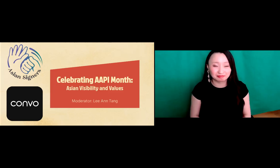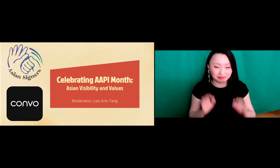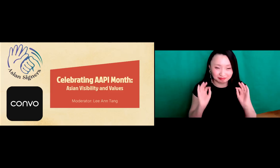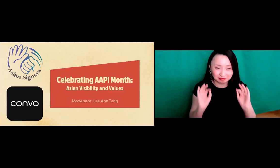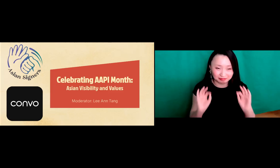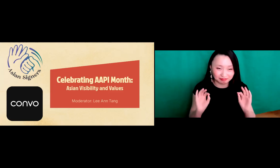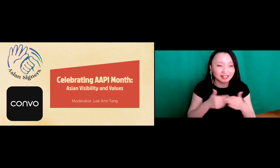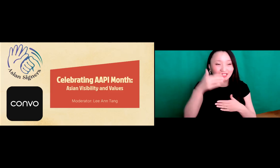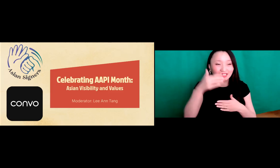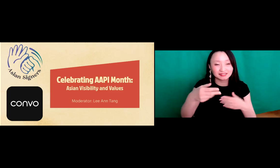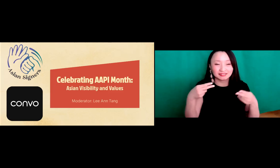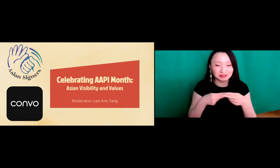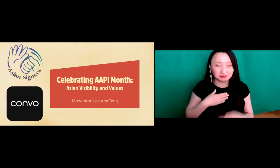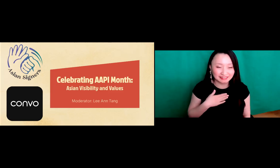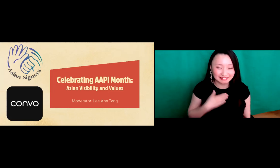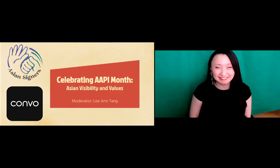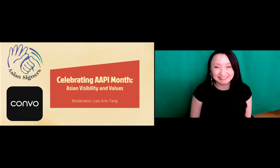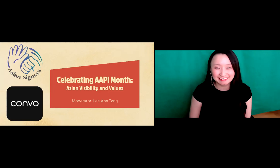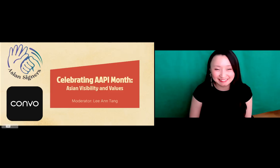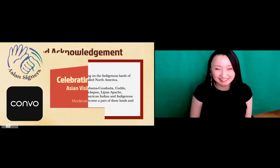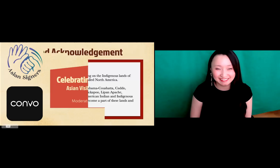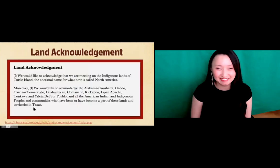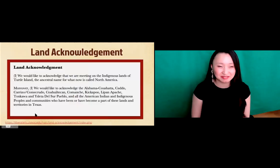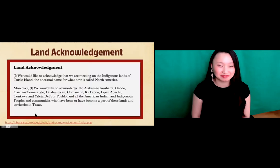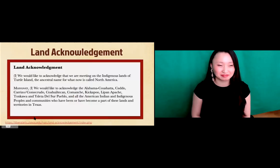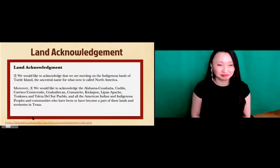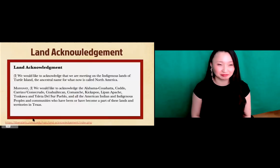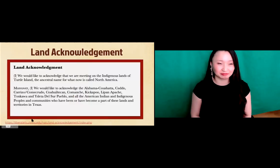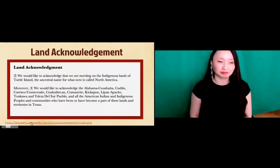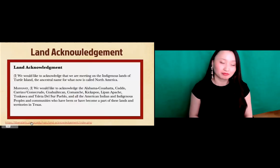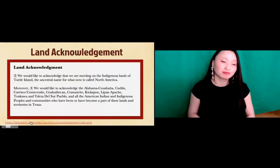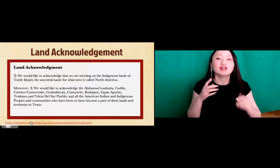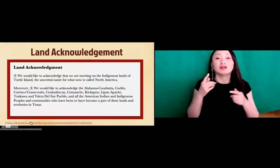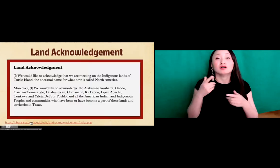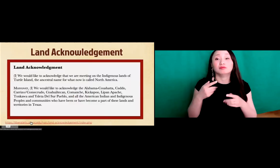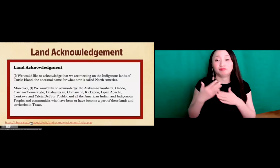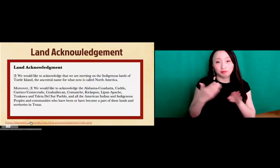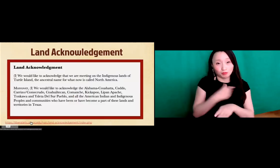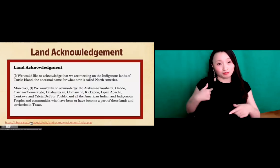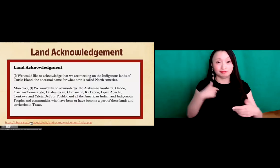I am an Asian American. All right, let's go on to the next slide please.